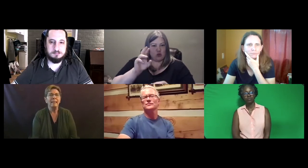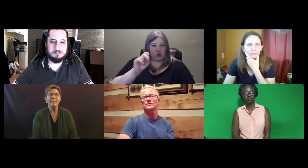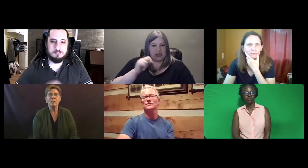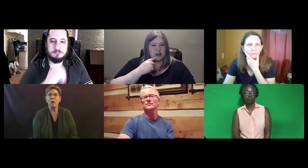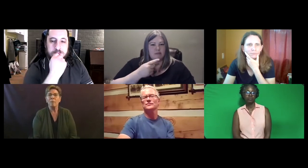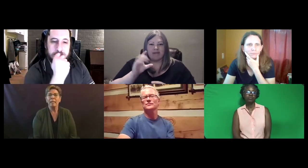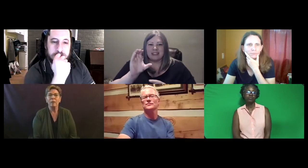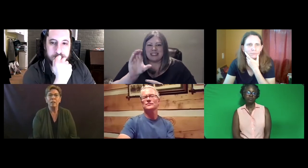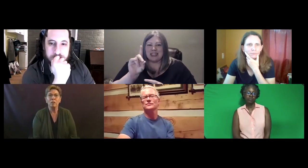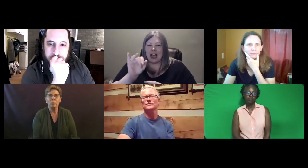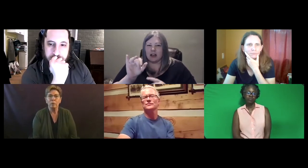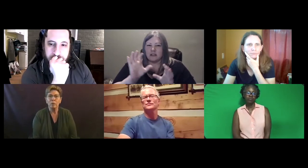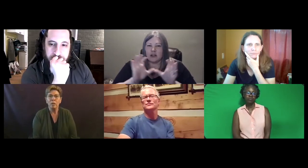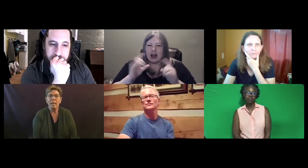This is all about hearing interpreters.